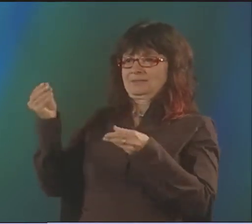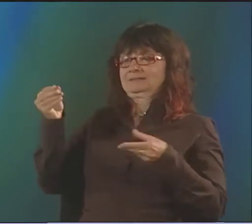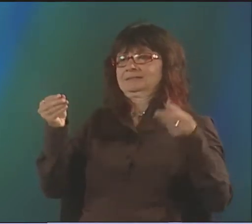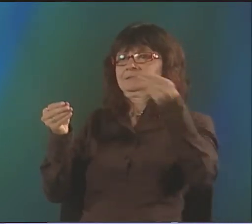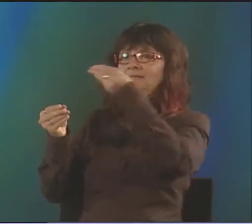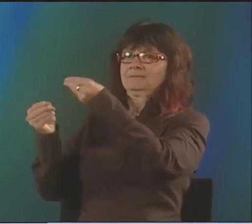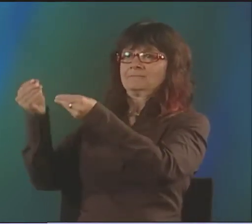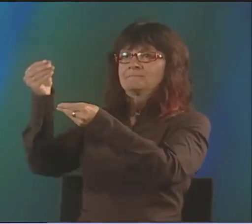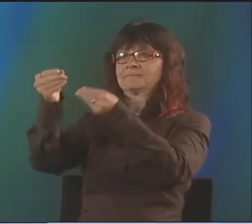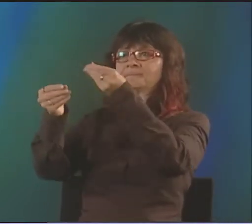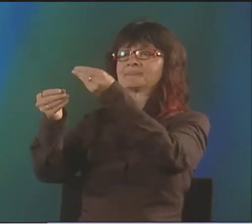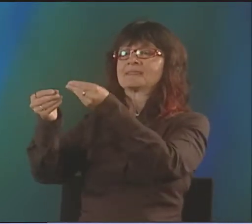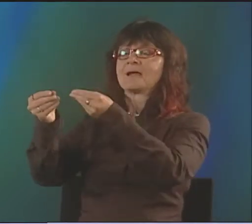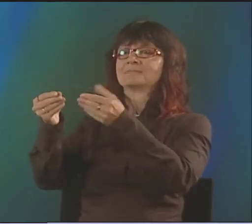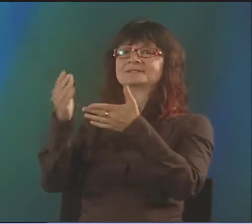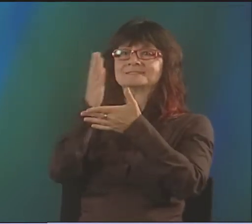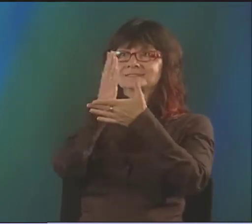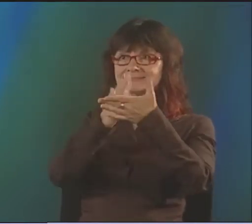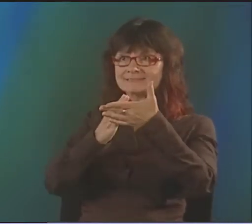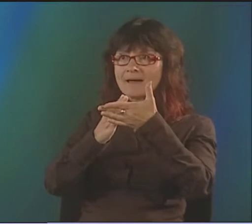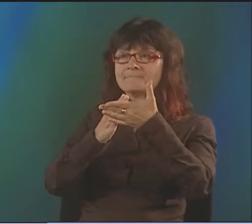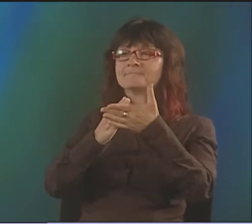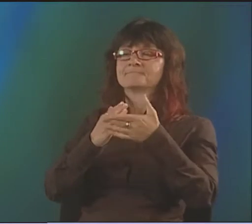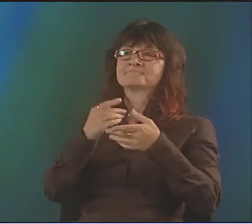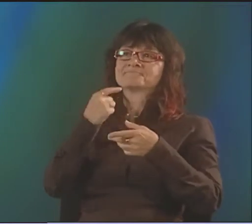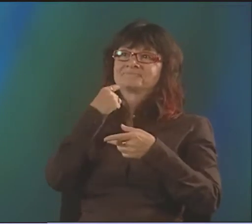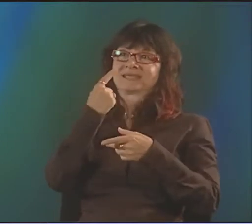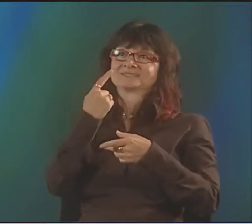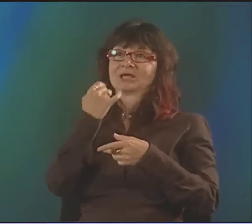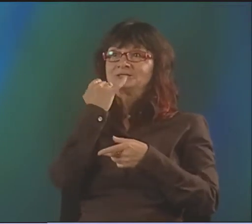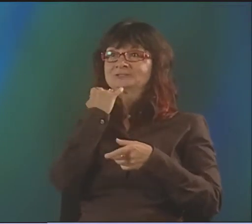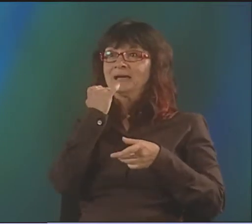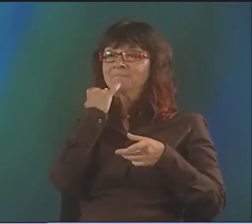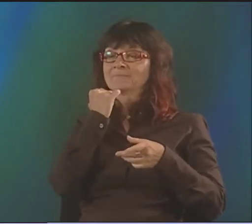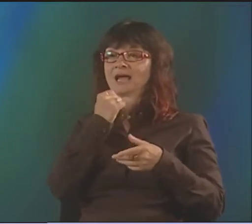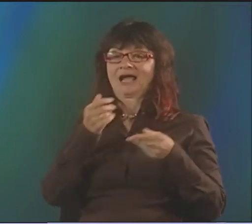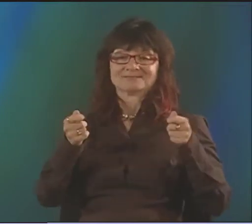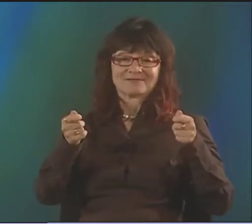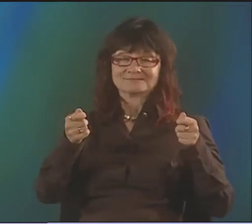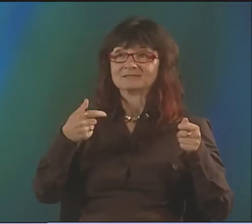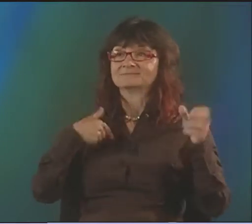SO WE WERE TRYING TO FOCUS ON THE LANGUAGE SOMEHOW THAT, AS A GROUP, IT WAS VERY DIFFICULT.